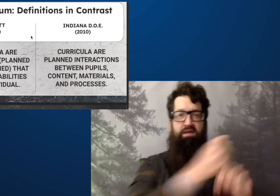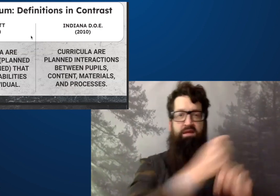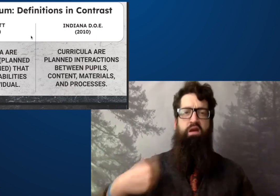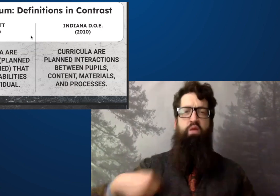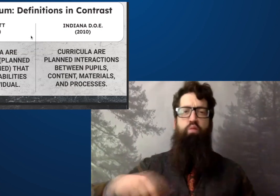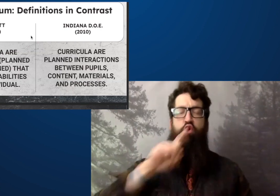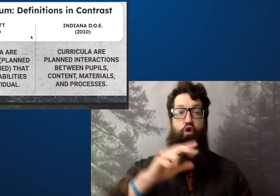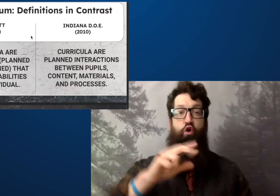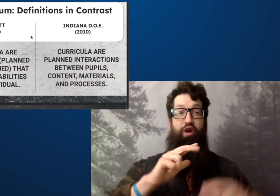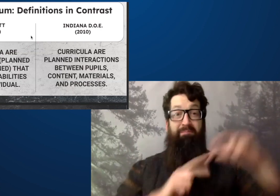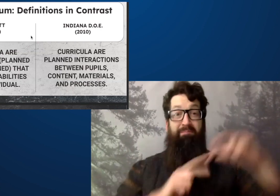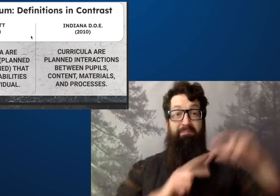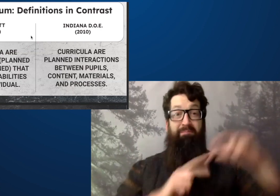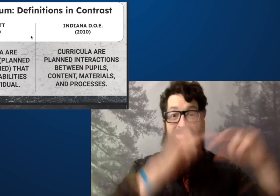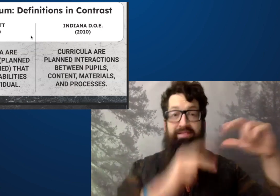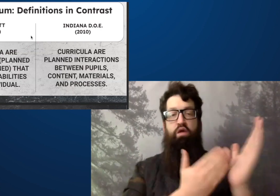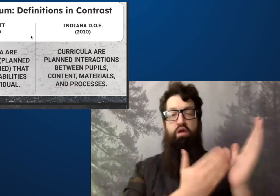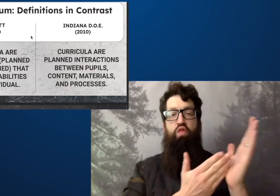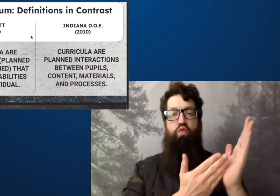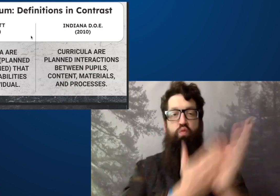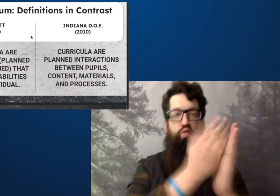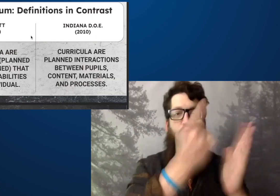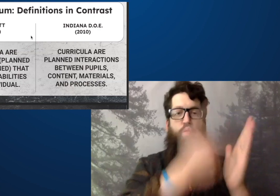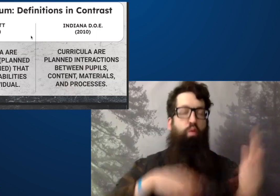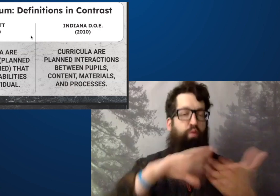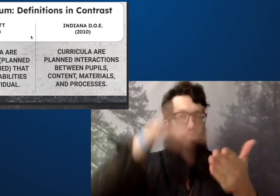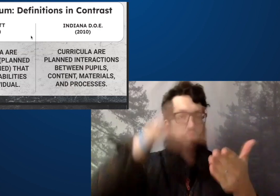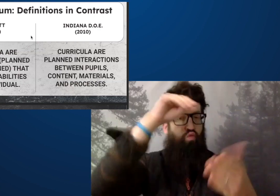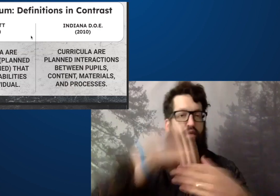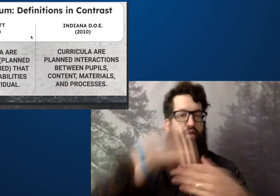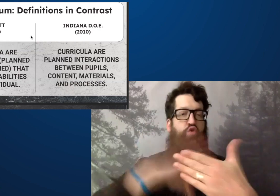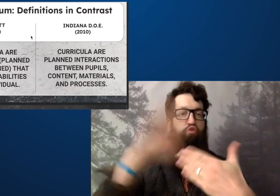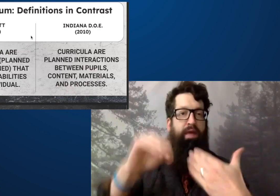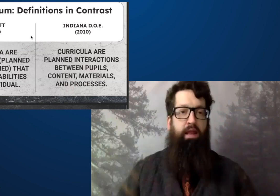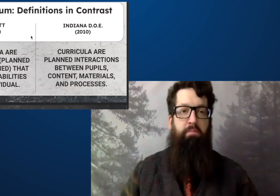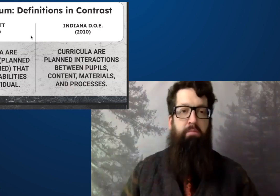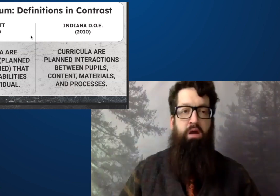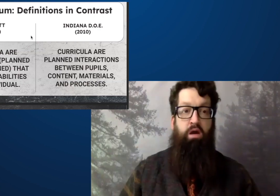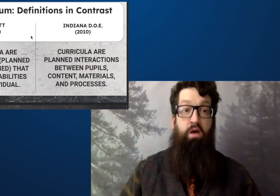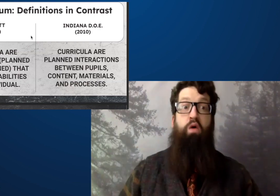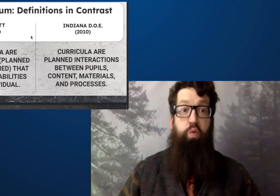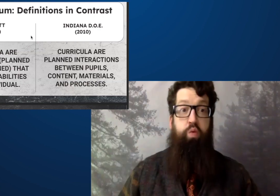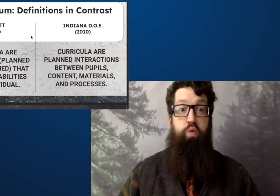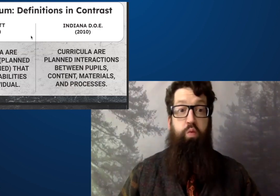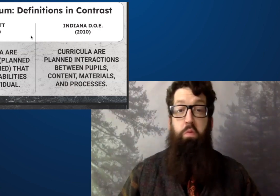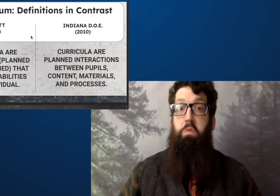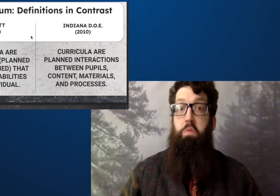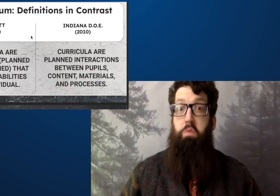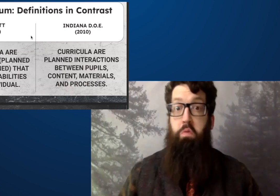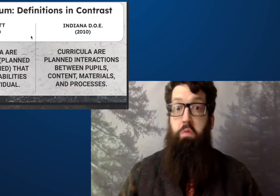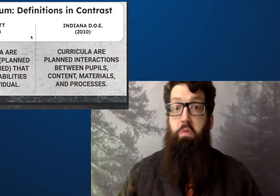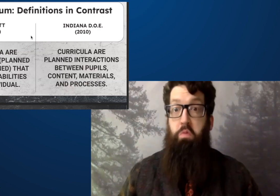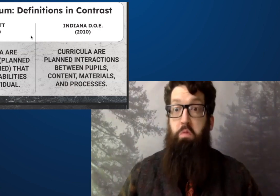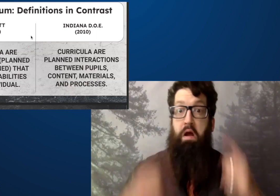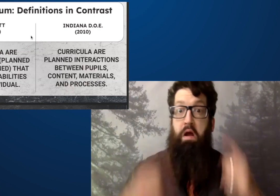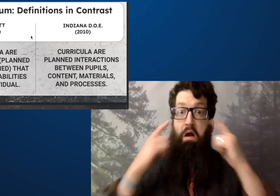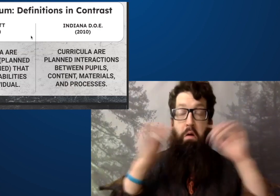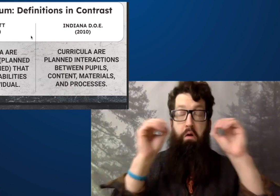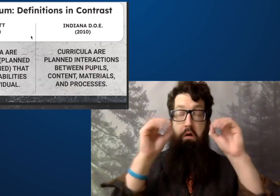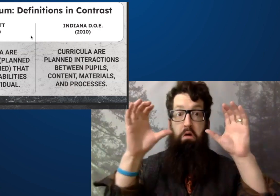What that means is we build through learning from the curriculum.